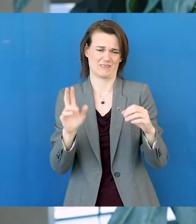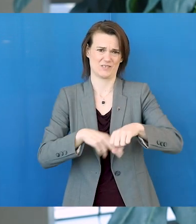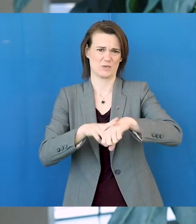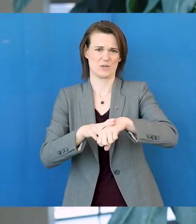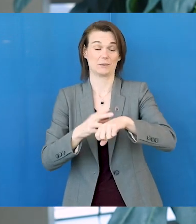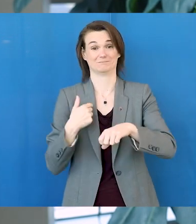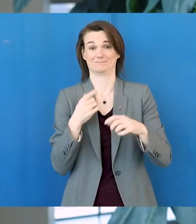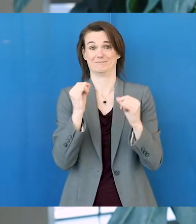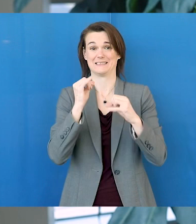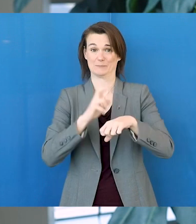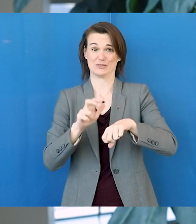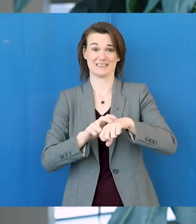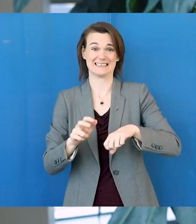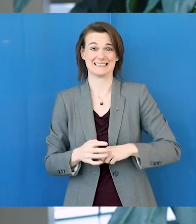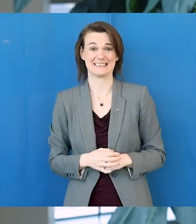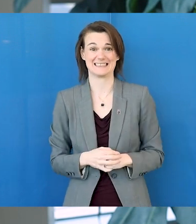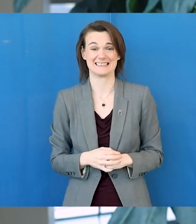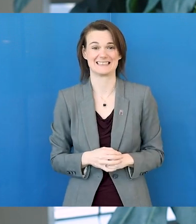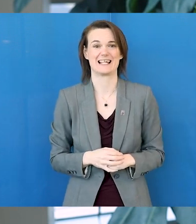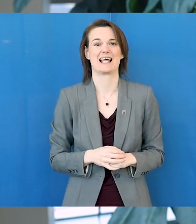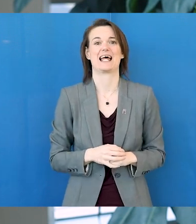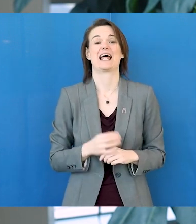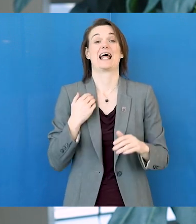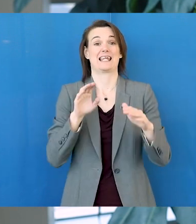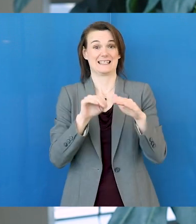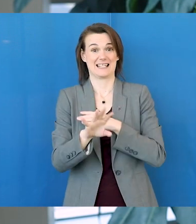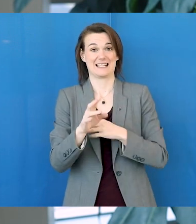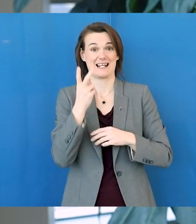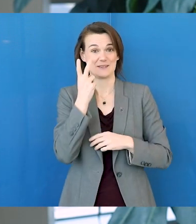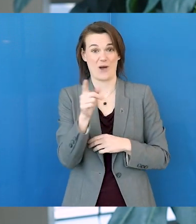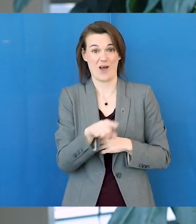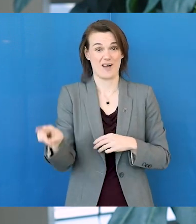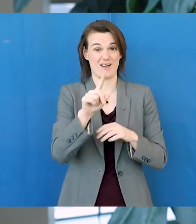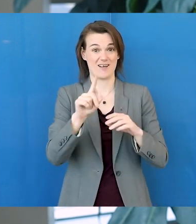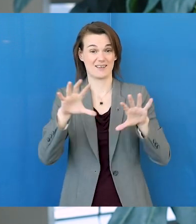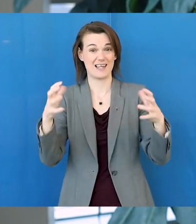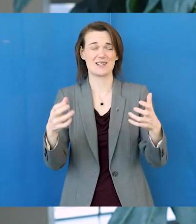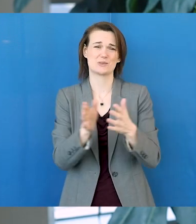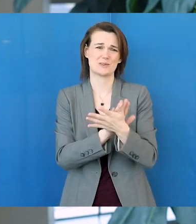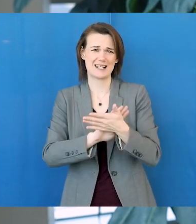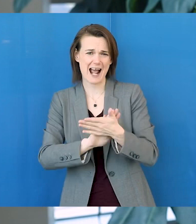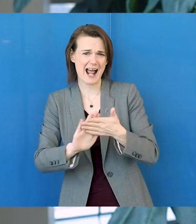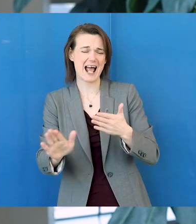don't blame them for that. I was nervous too but once I saw that my classmates were really nice